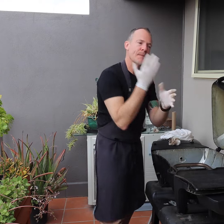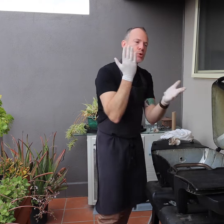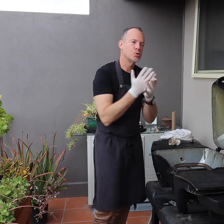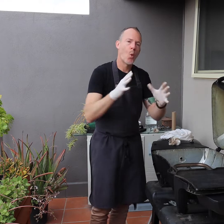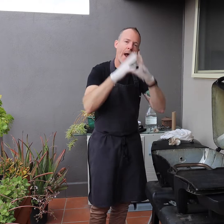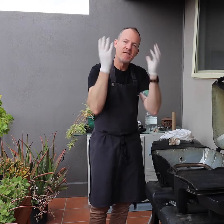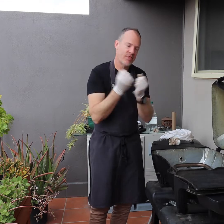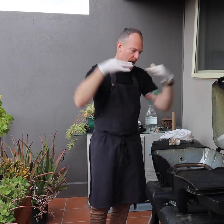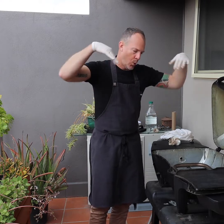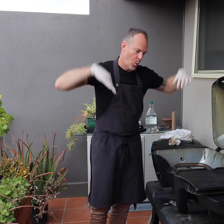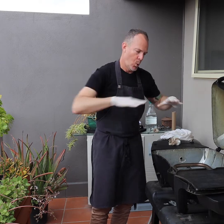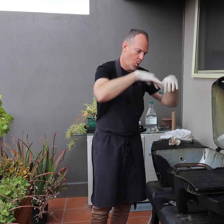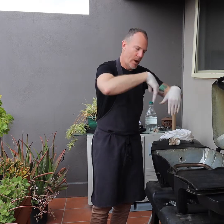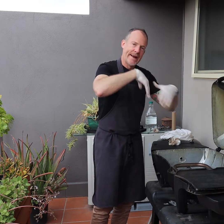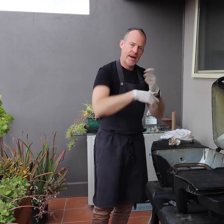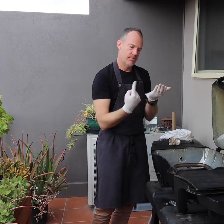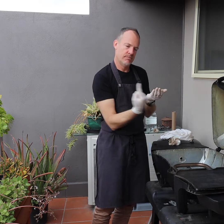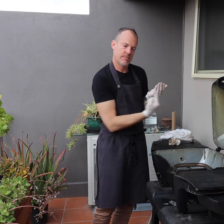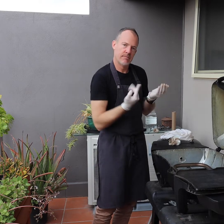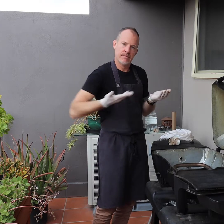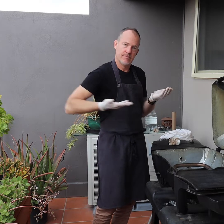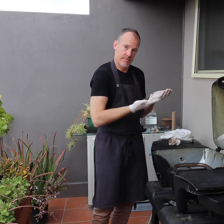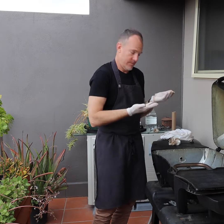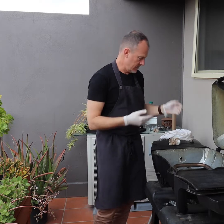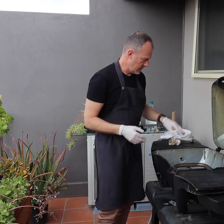We want to ensure everything has flowed down to the grease tray underneath.